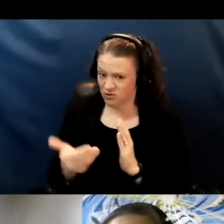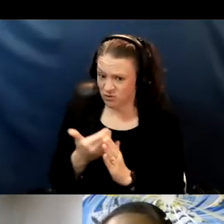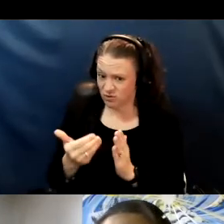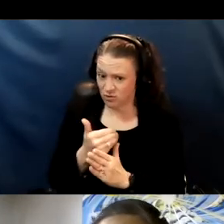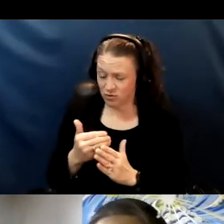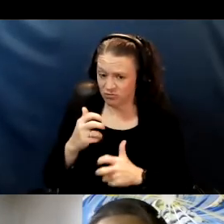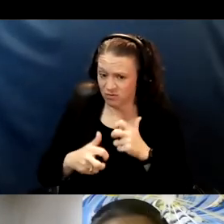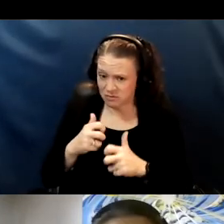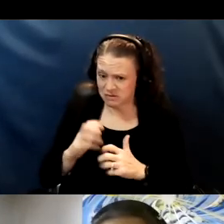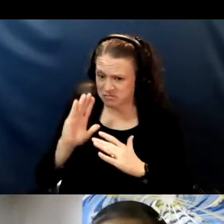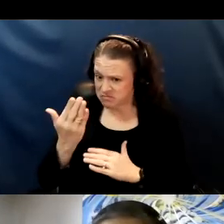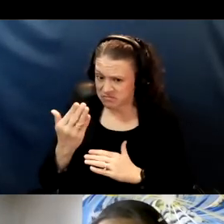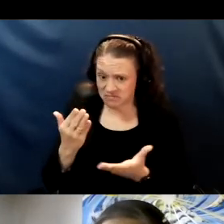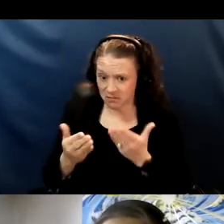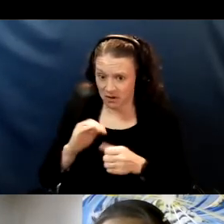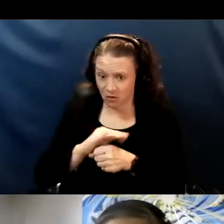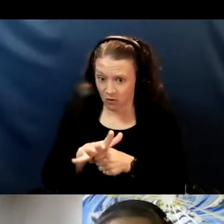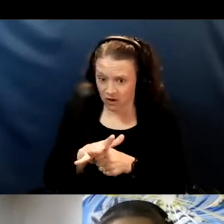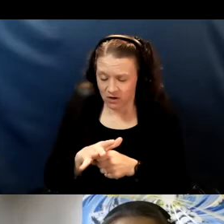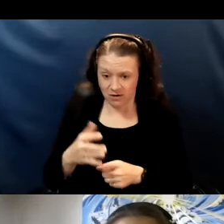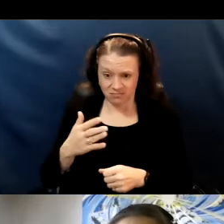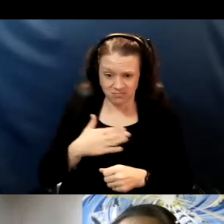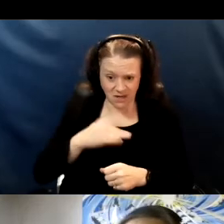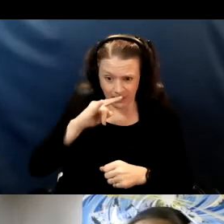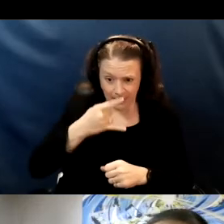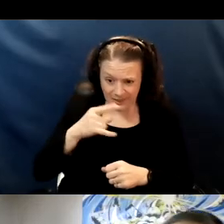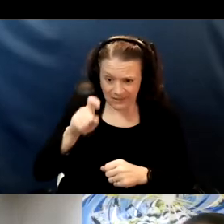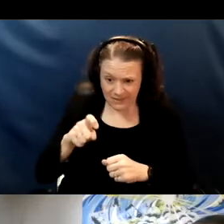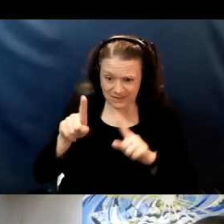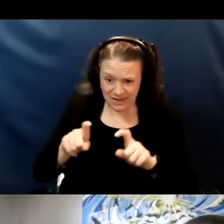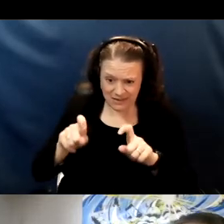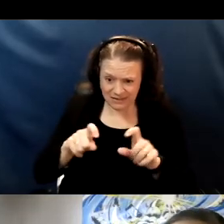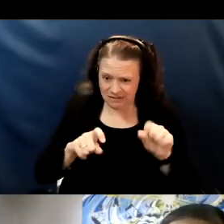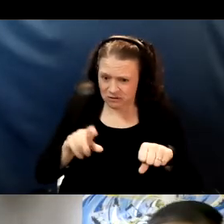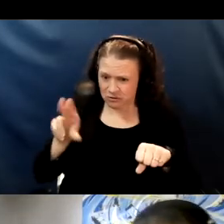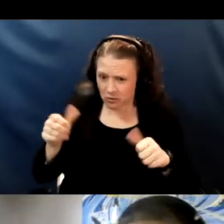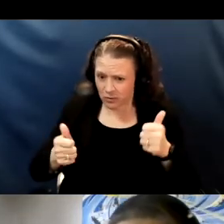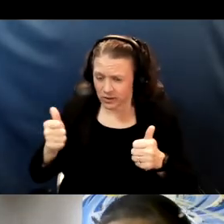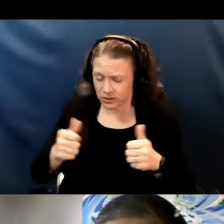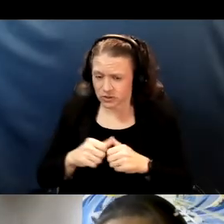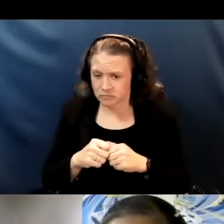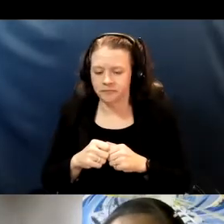and whether our kid needs a test. If anybody in the family has symptoms